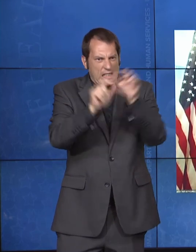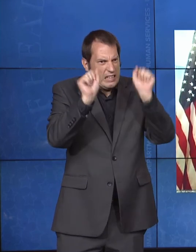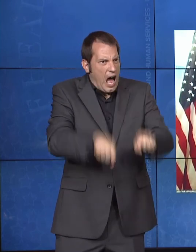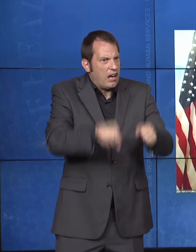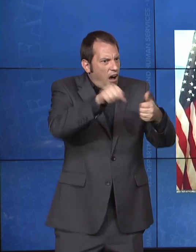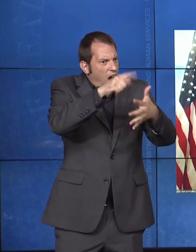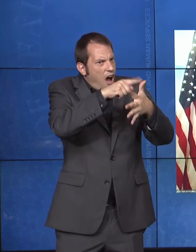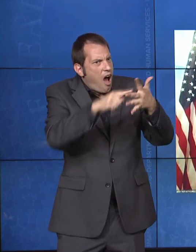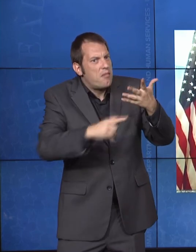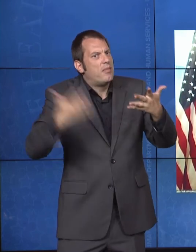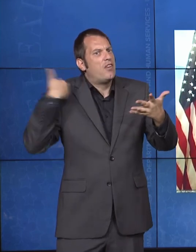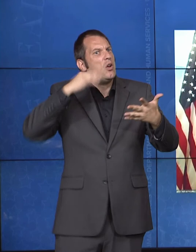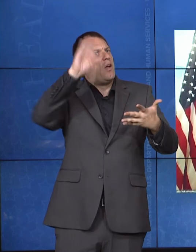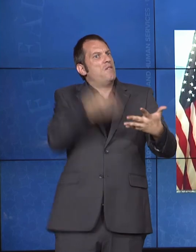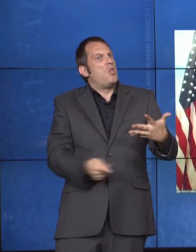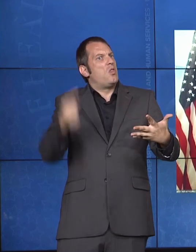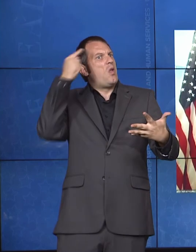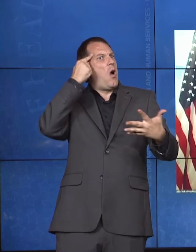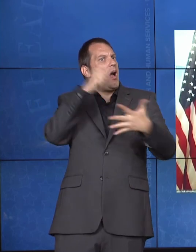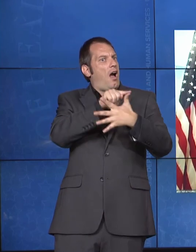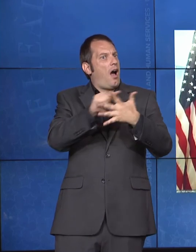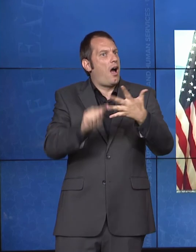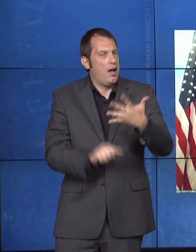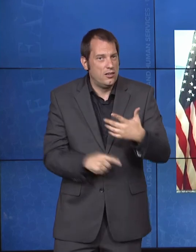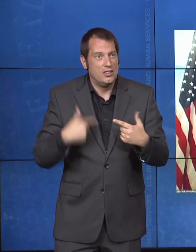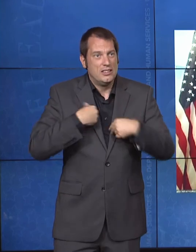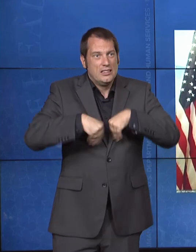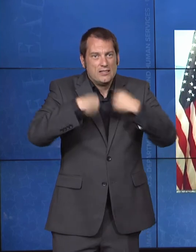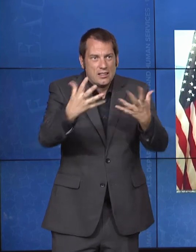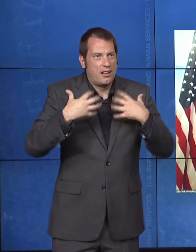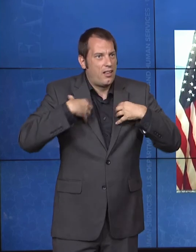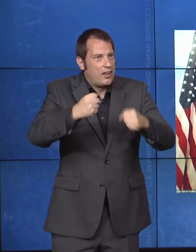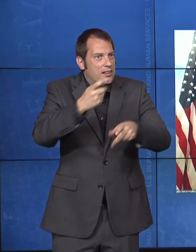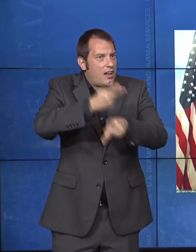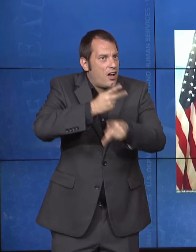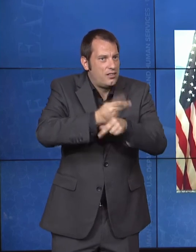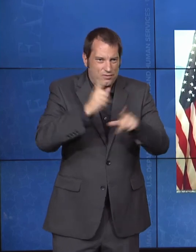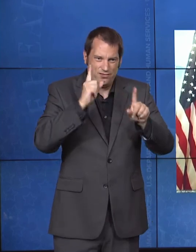our patients in innovative ways. So, look forward to what 30 years from now will bring